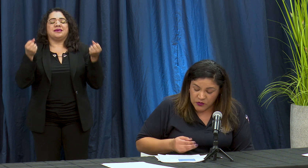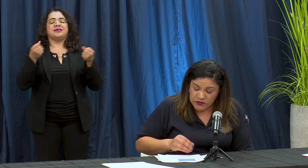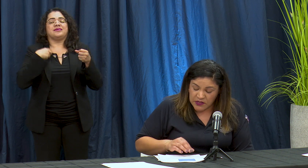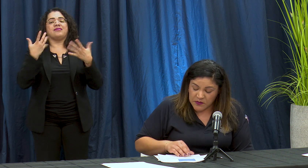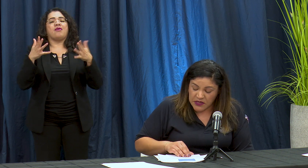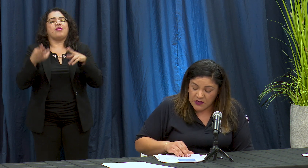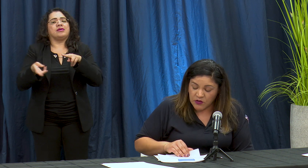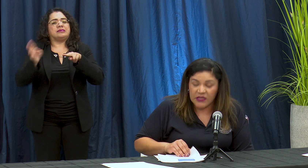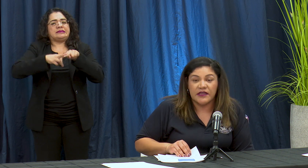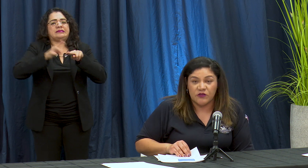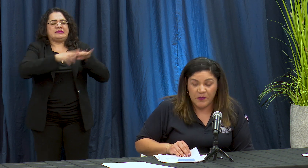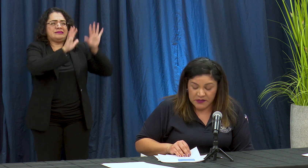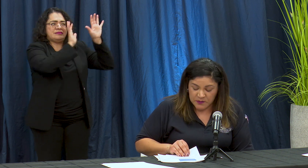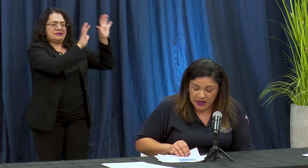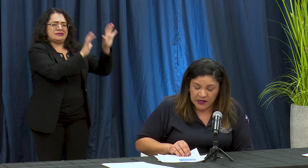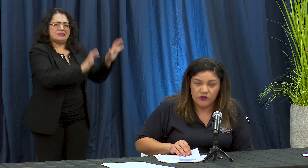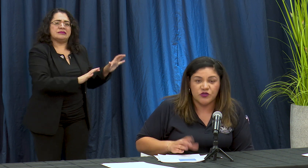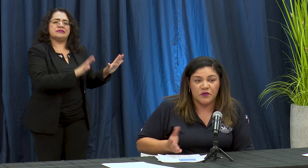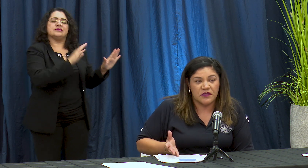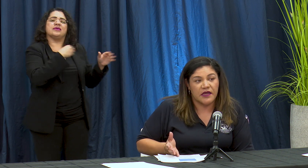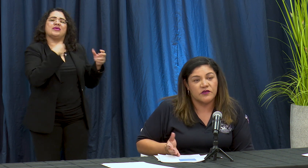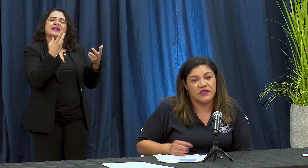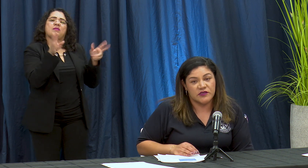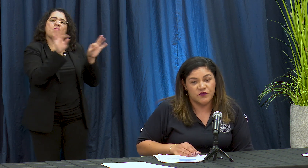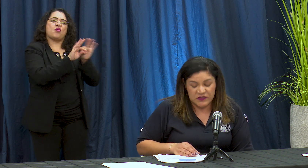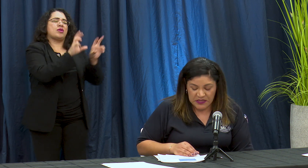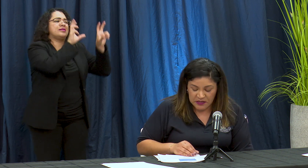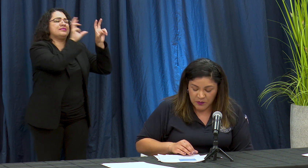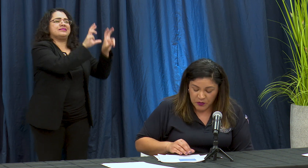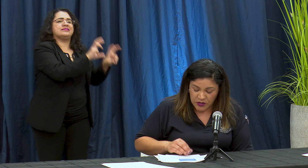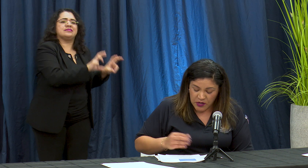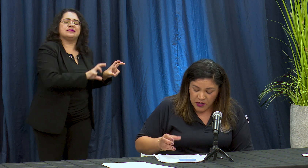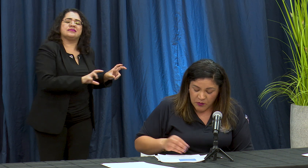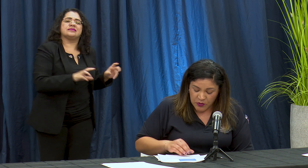tambien collect ando más para que nós reinvent REO say a sufi siente por por